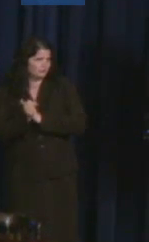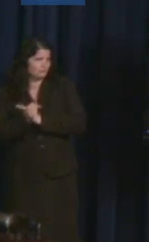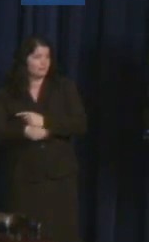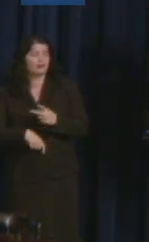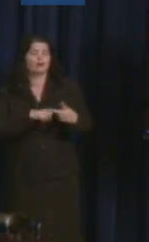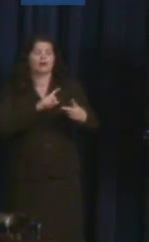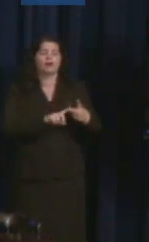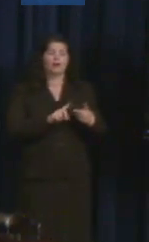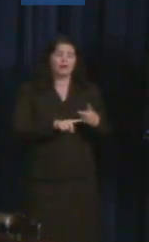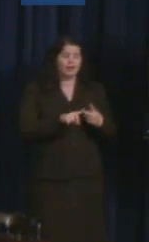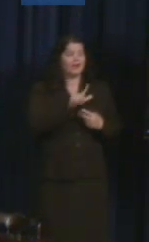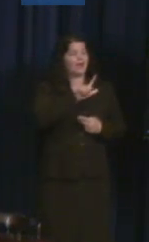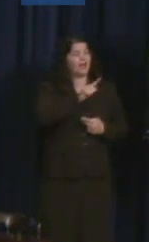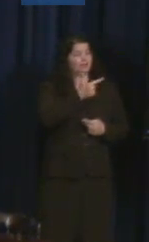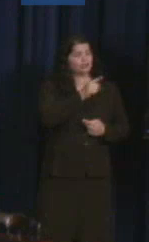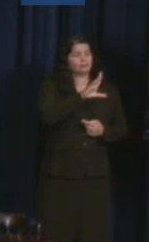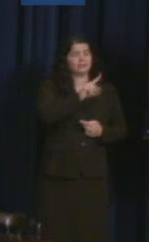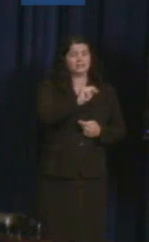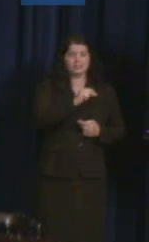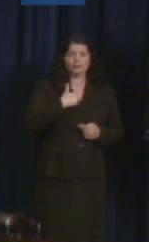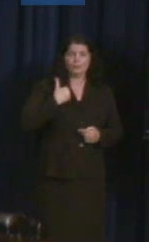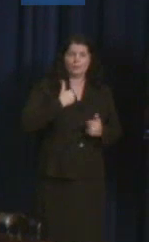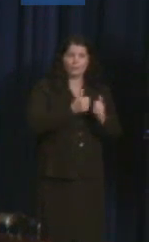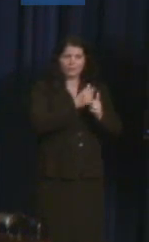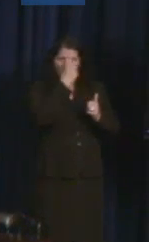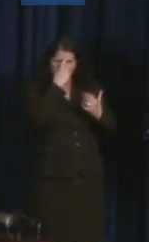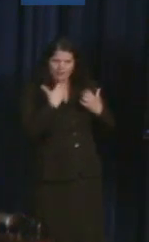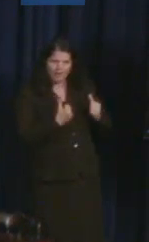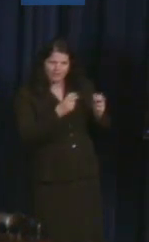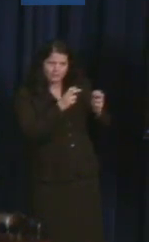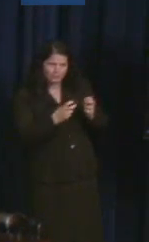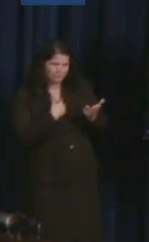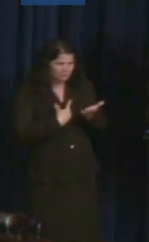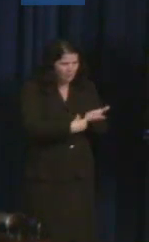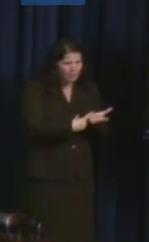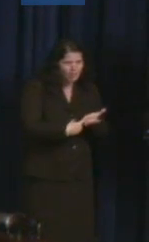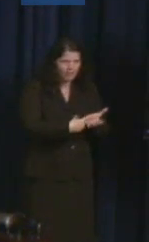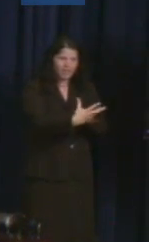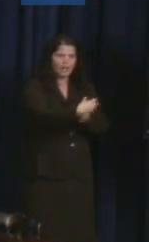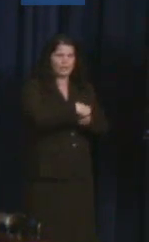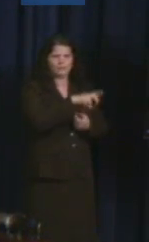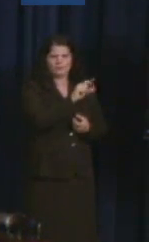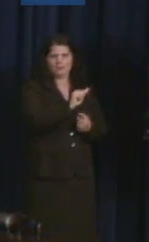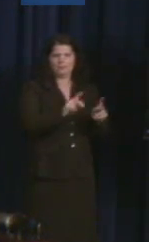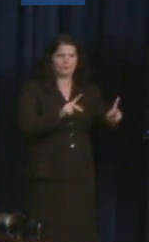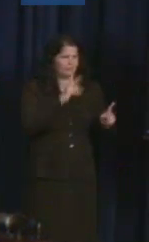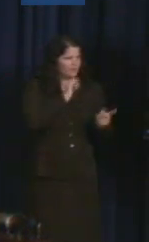mental health needs. The whole conversation on policing is incredibly important and it needs to include leadership from the